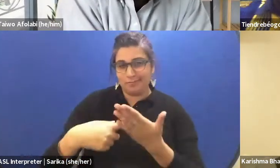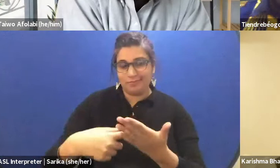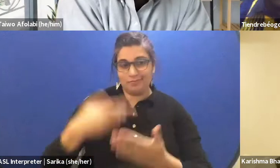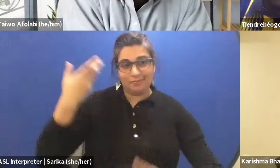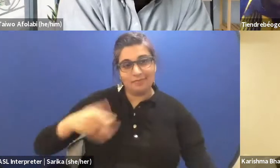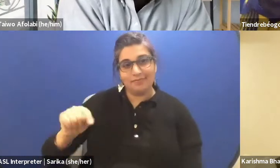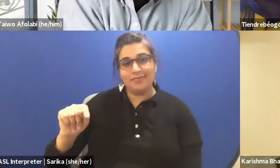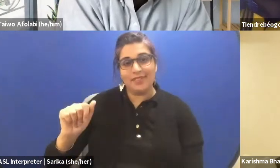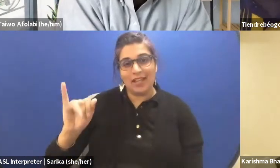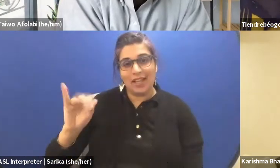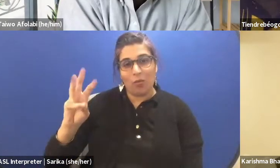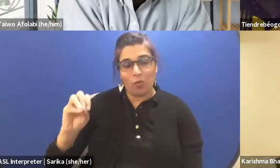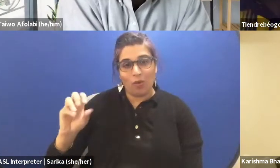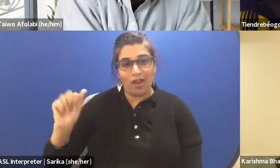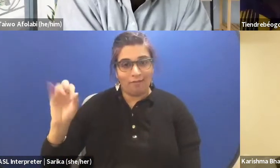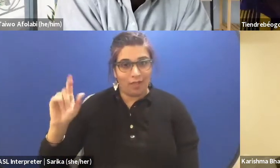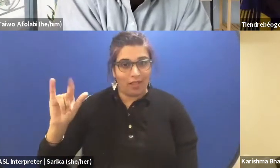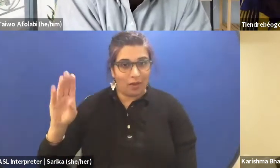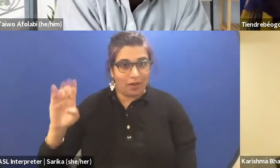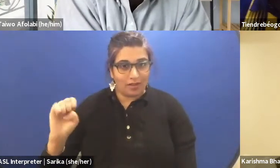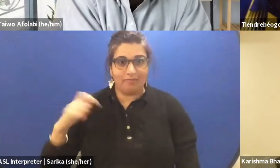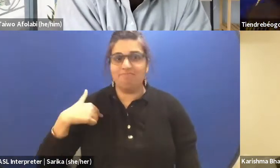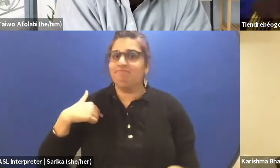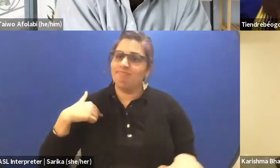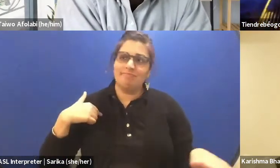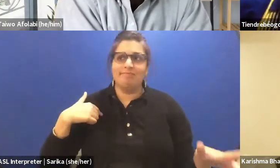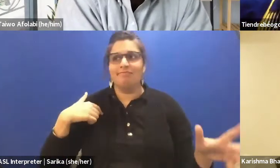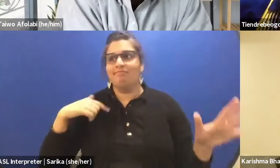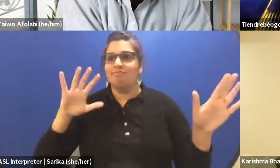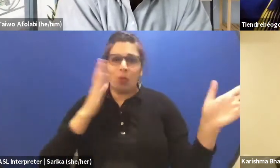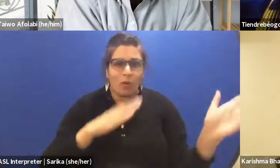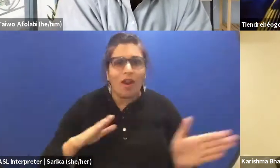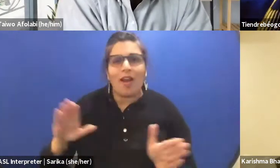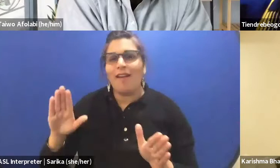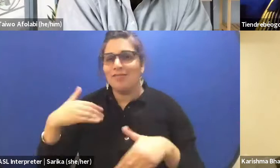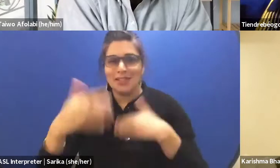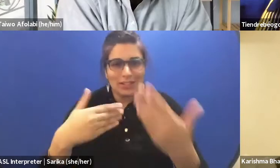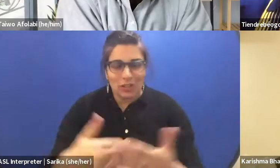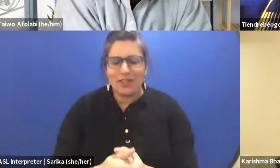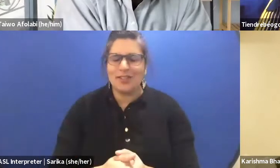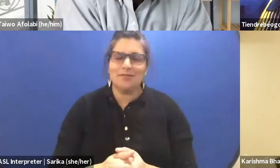I'm the curator of this series, and I'm really excited to be having this conversation today